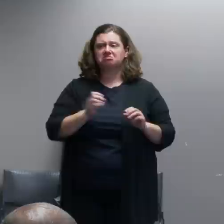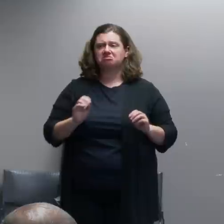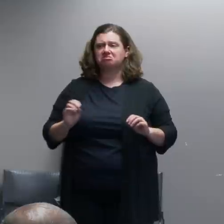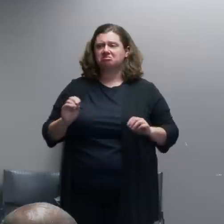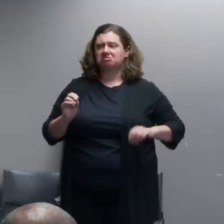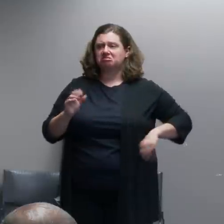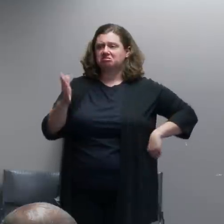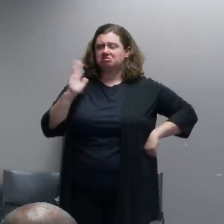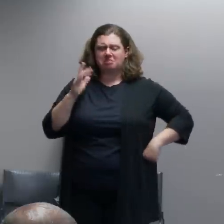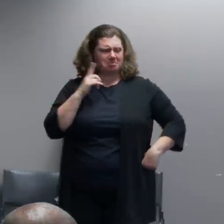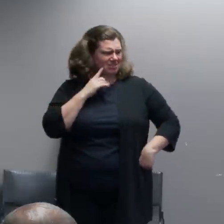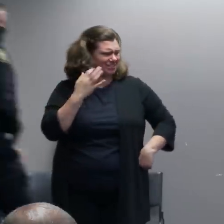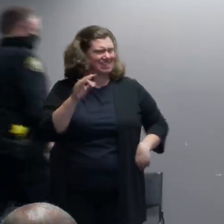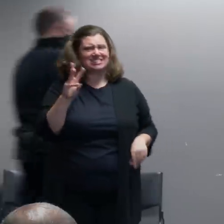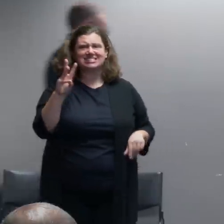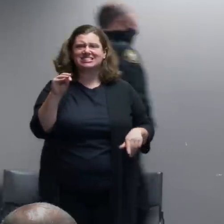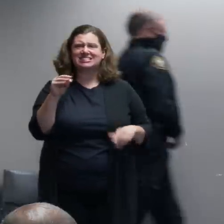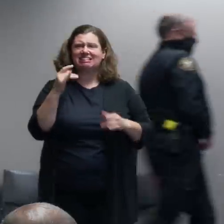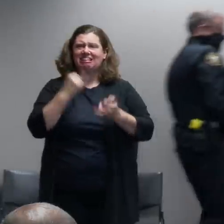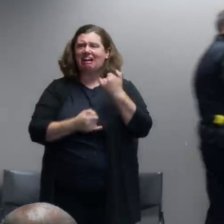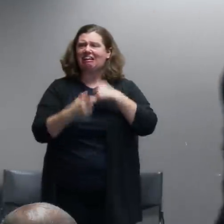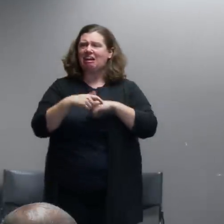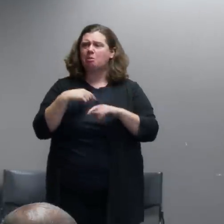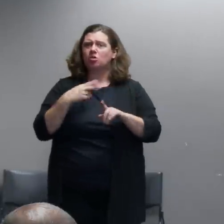how long it had been.